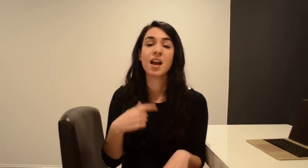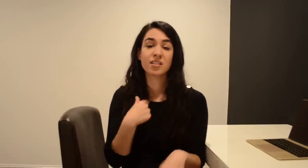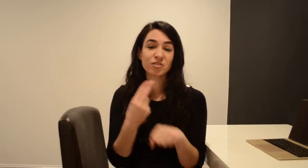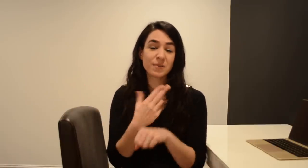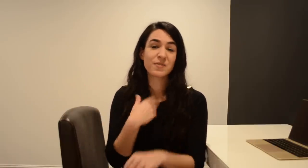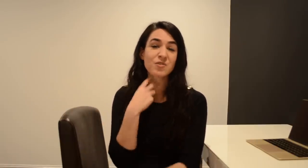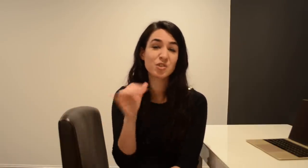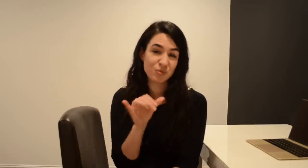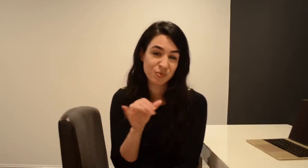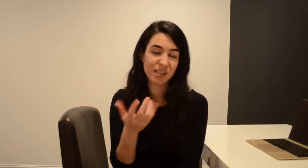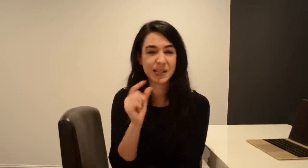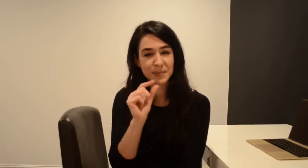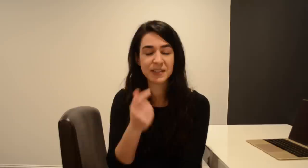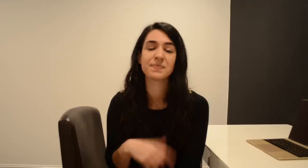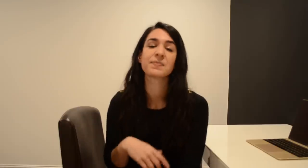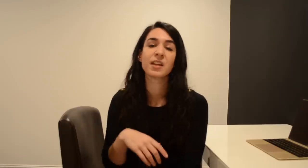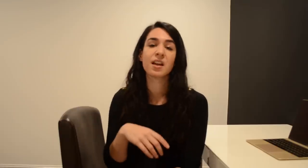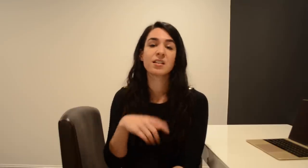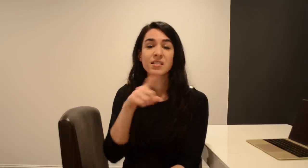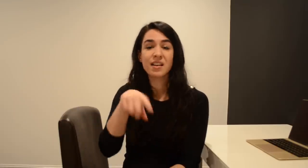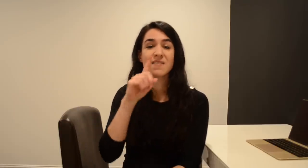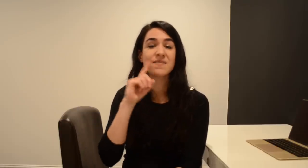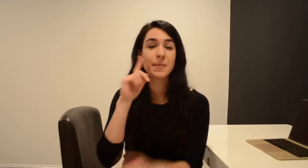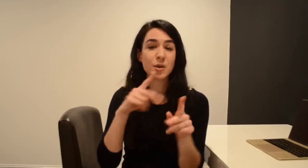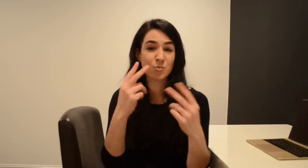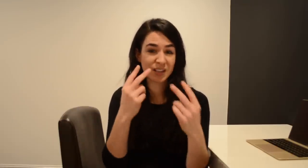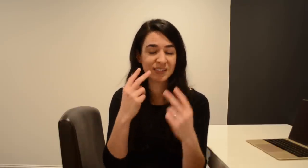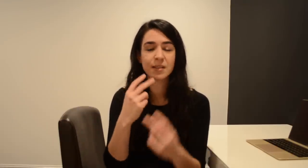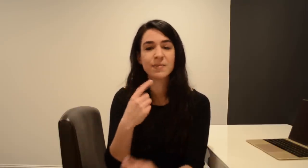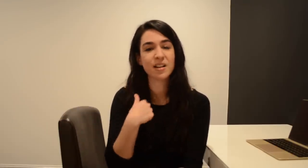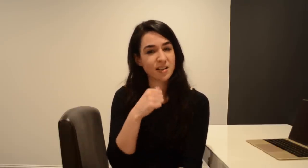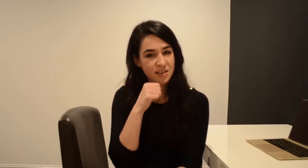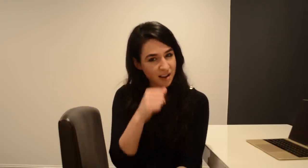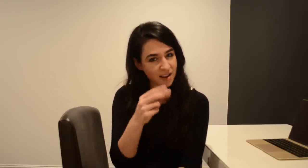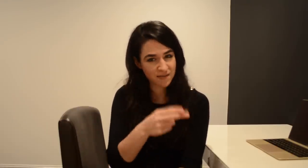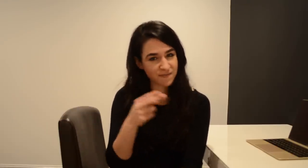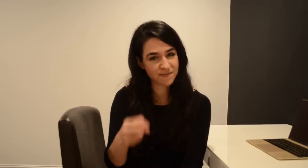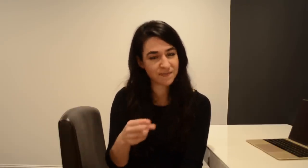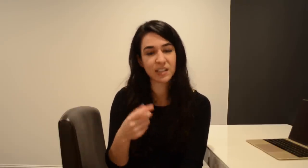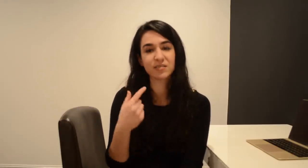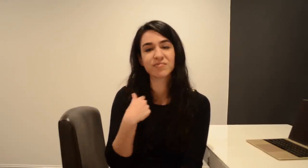I used my voice too, only a little bit. For the Deaf watching, I’m not hard of hearing.